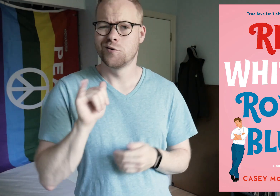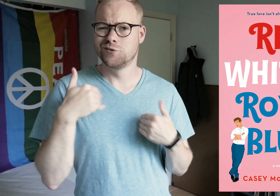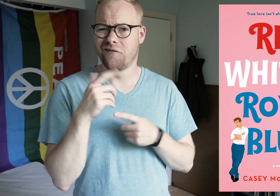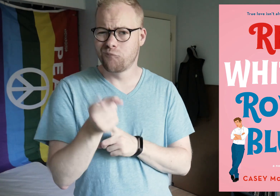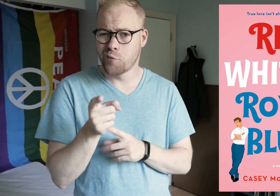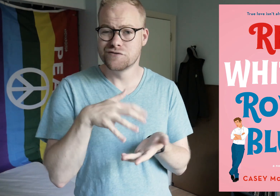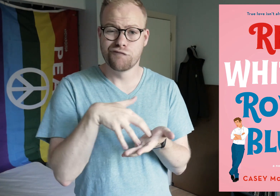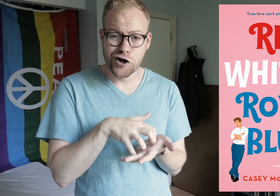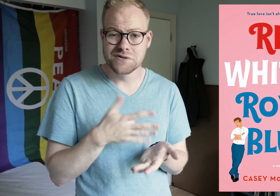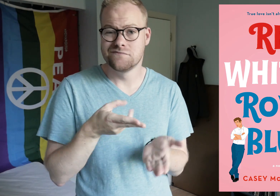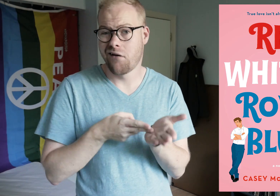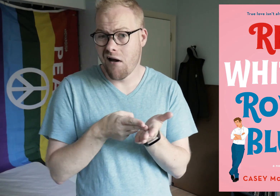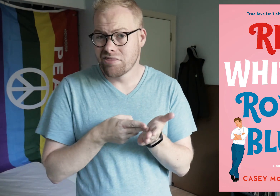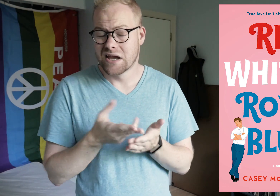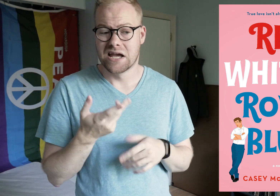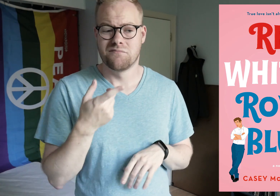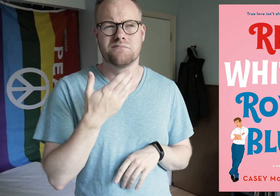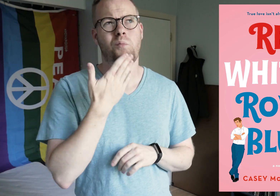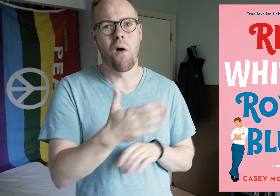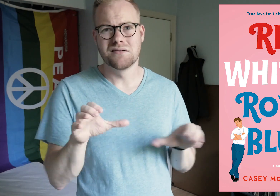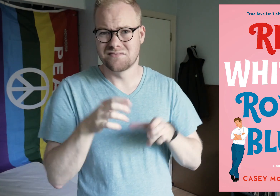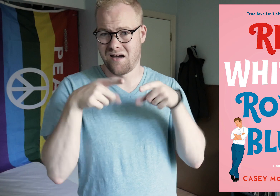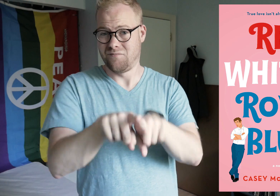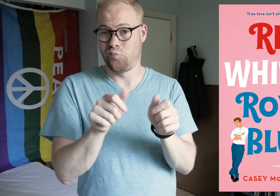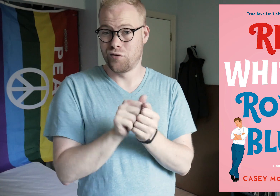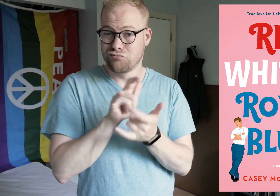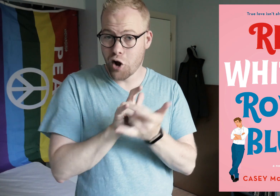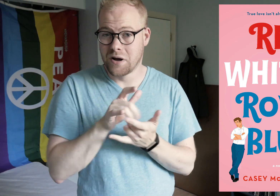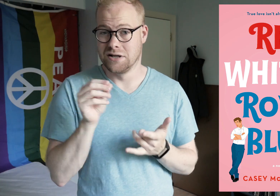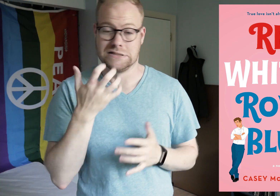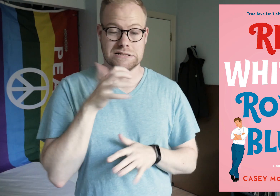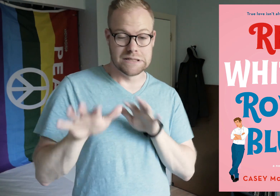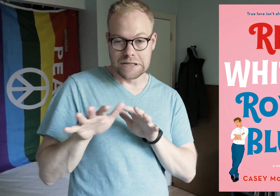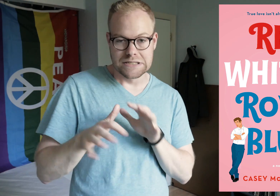There are also moments of vulnerability and authenticity, which was so well done alongside the romance and steaminess.